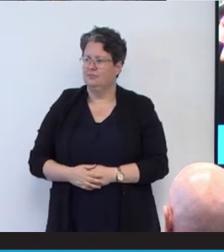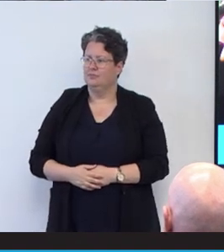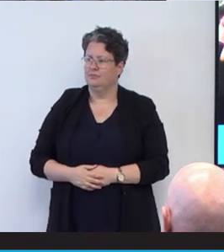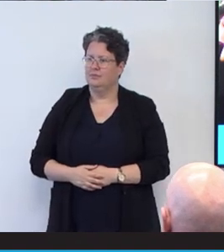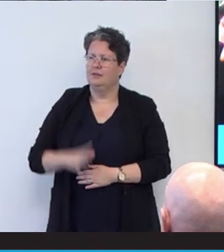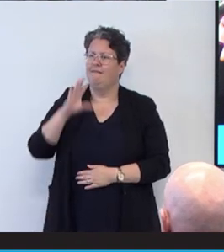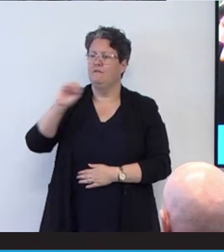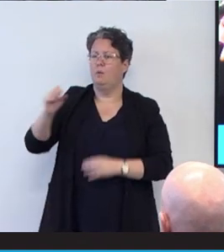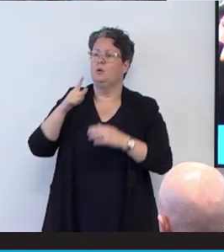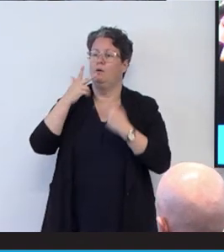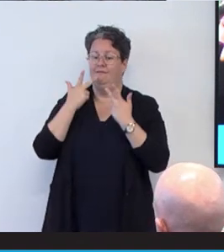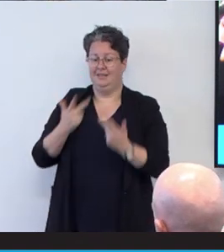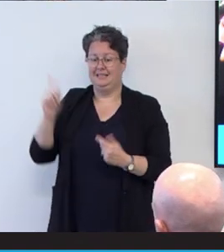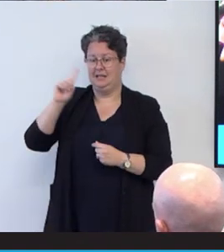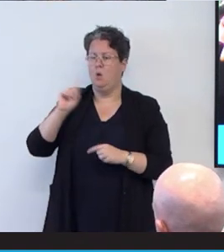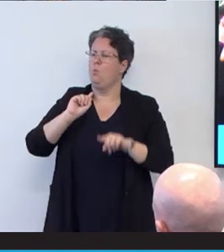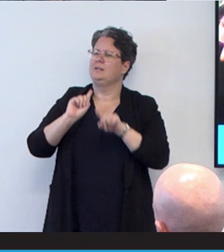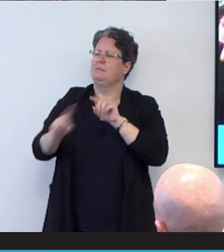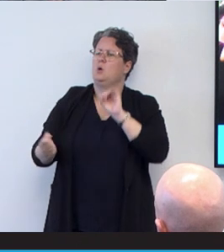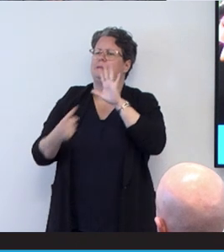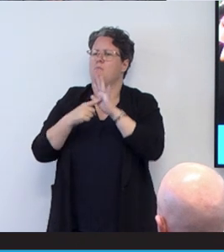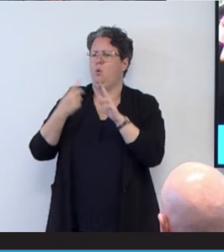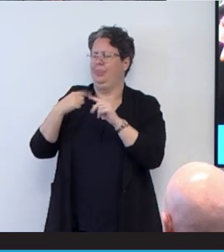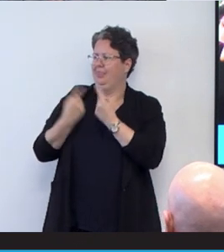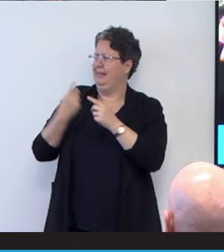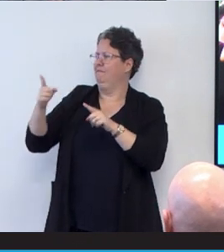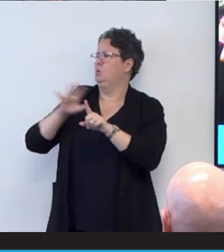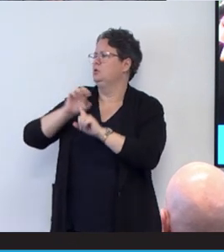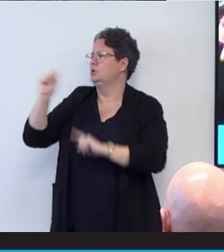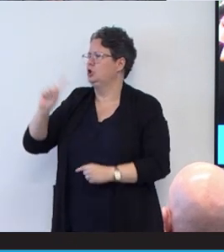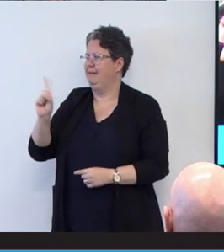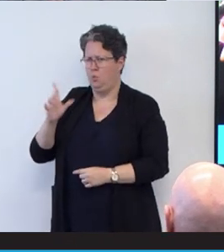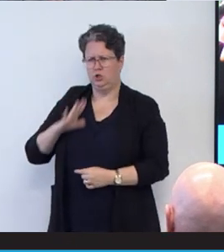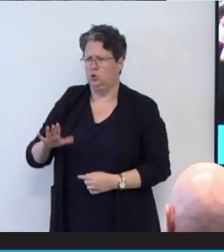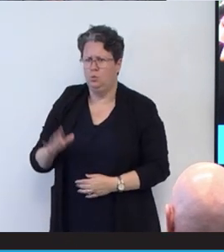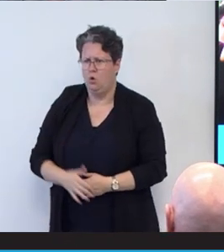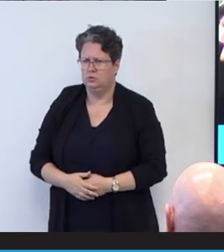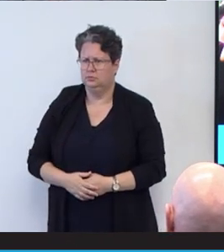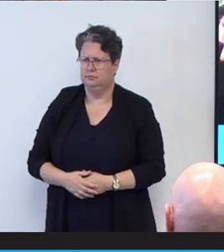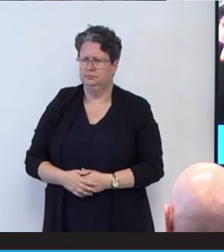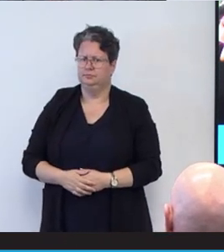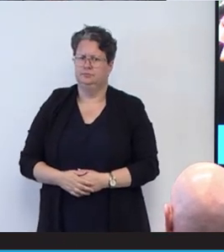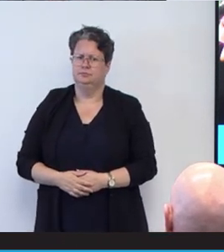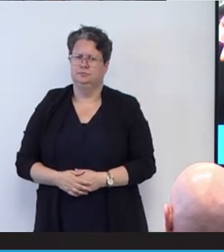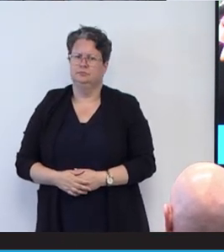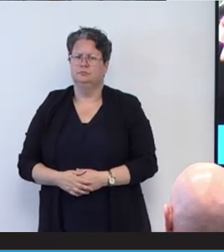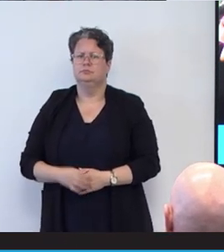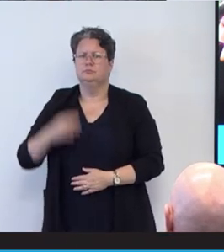what is the most important thing for you to achieve? And I also ask them, how can we make